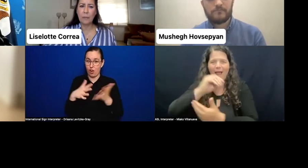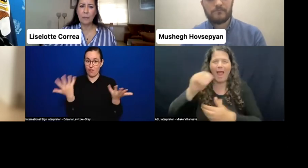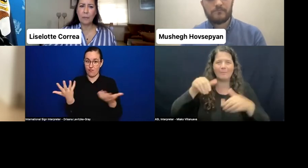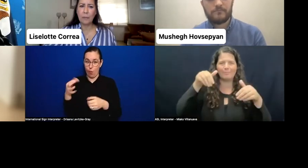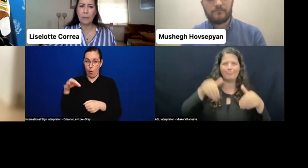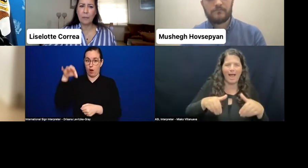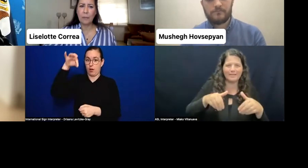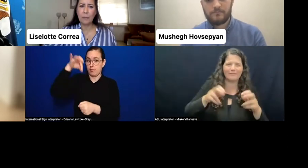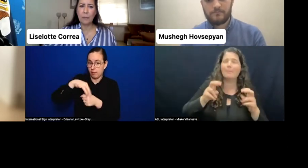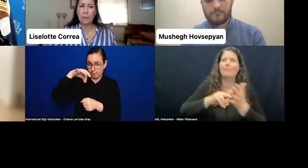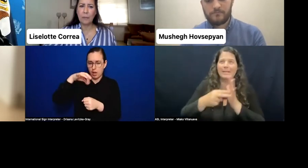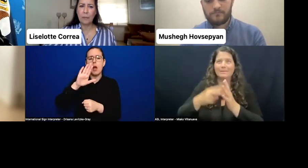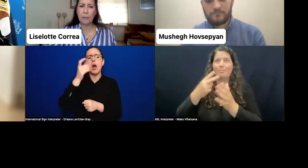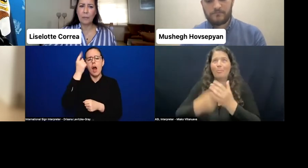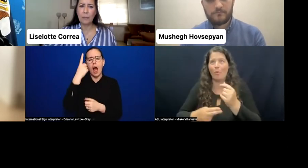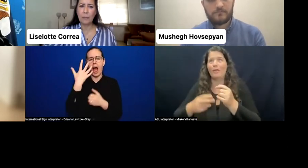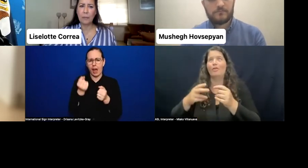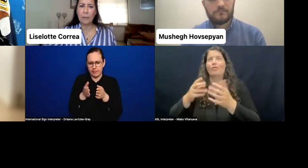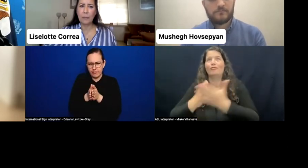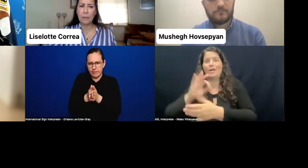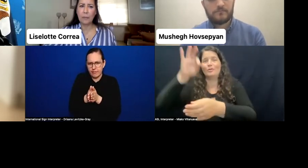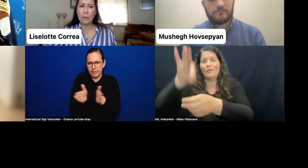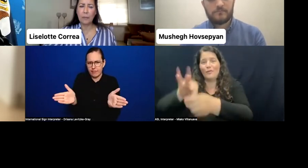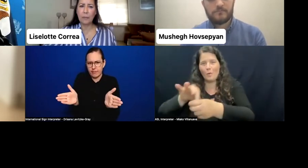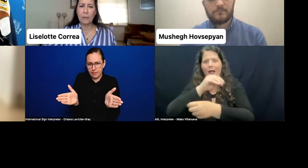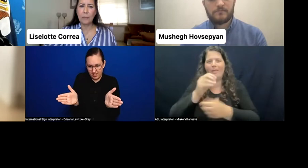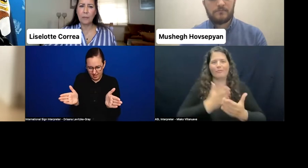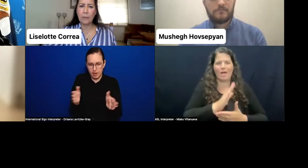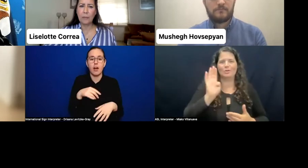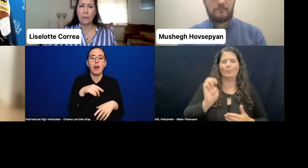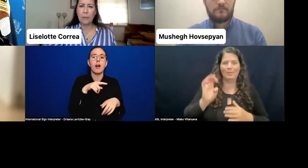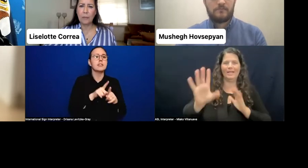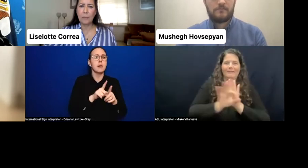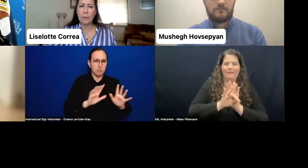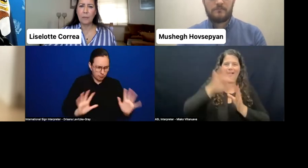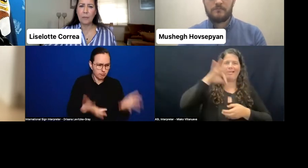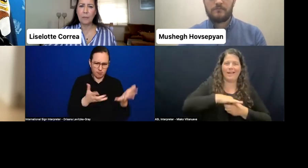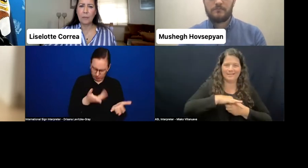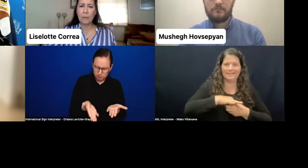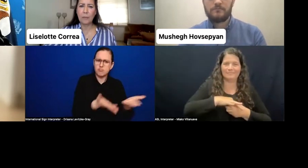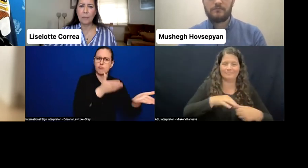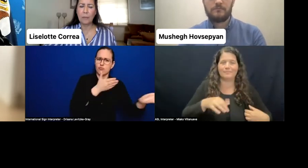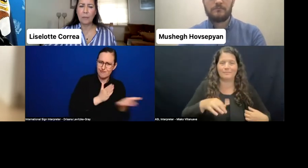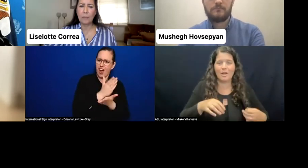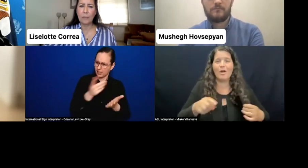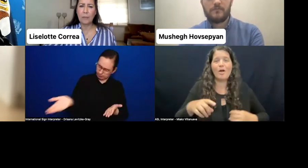And in Kazakhstan in Autumn 2021,